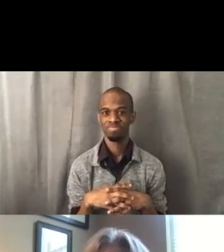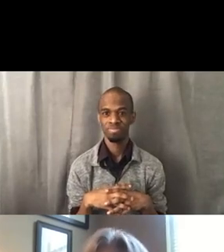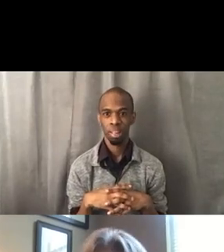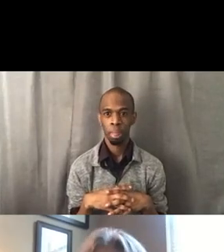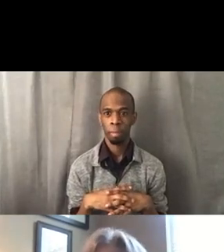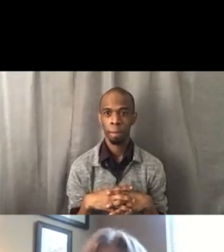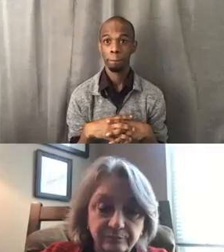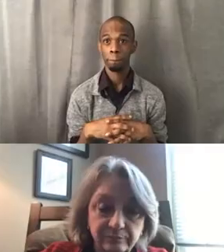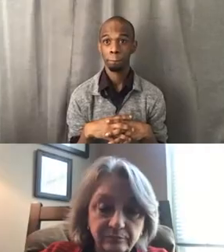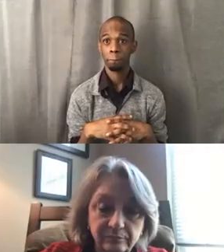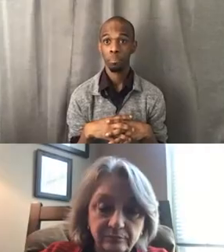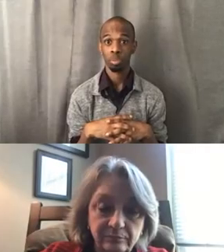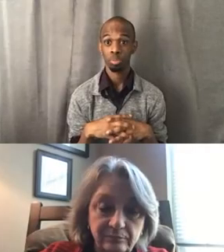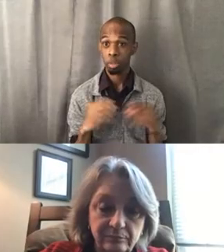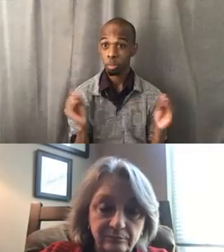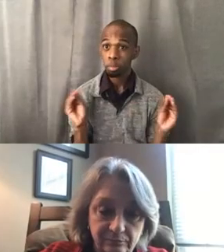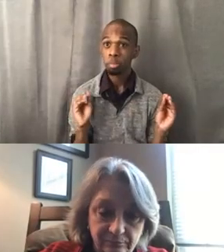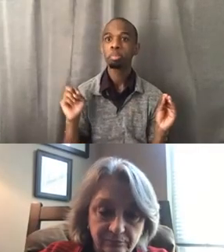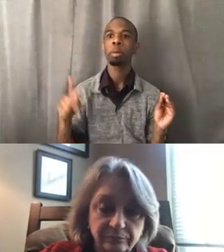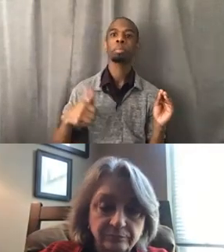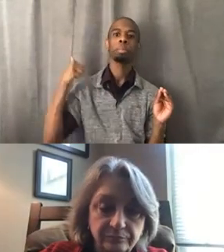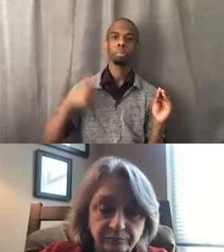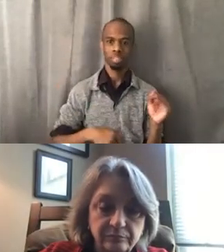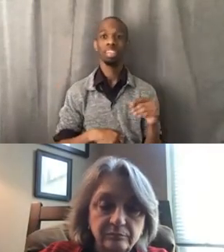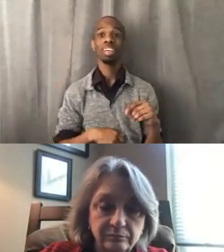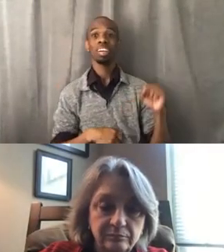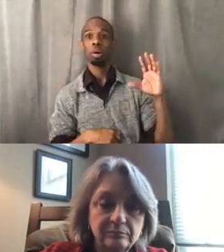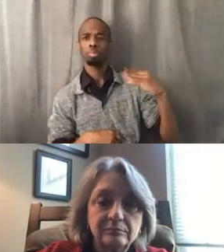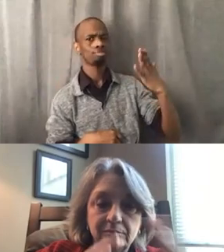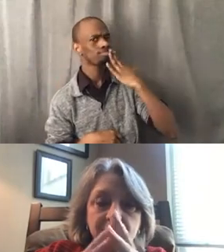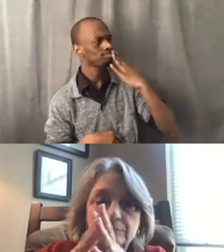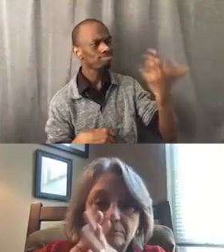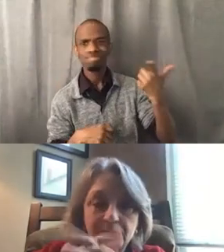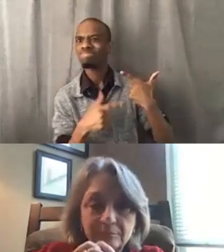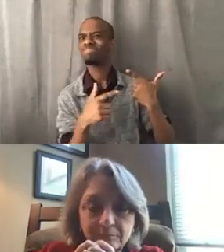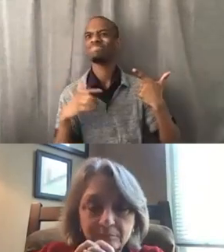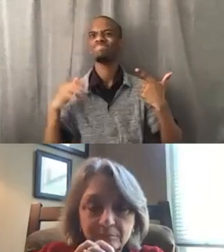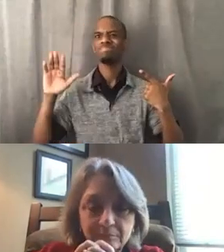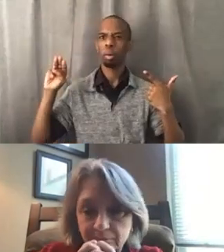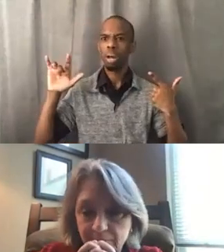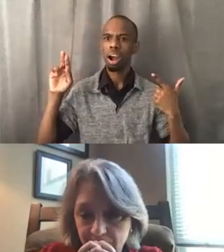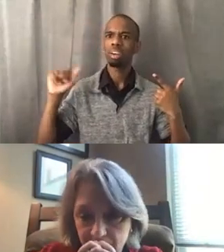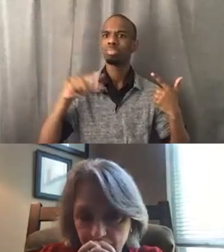[Alli] Awesome. Thank you so much, Dr. Abdullah, I will just also jump in and say and let everyone know as a reminder